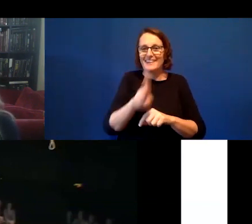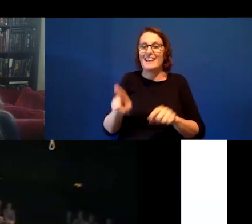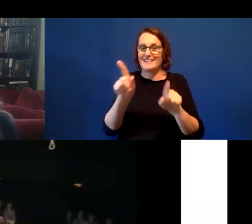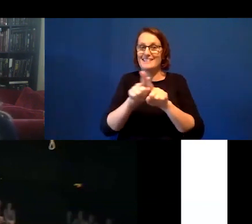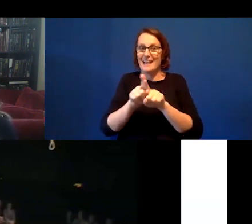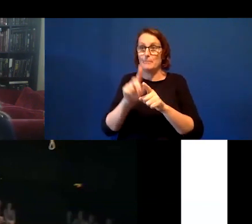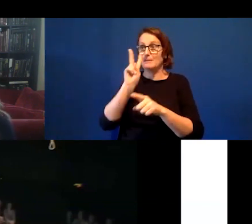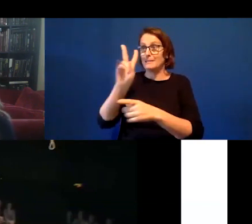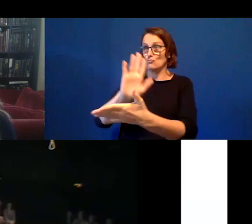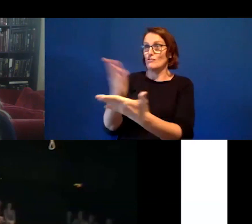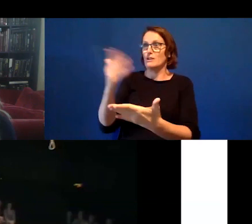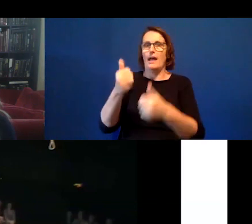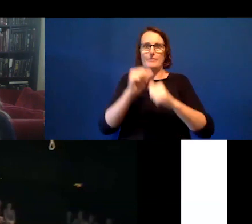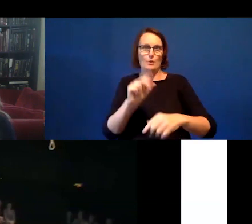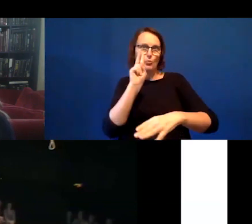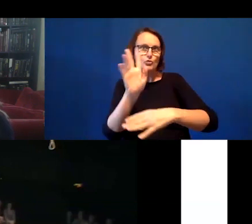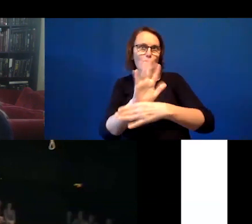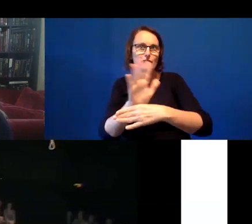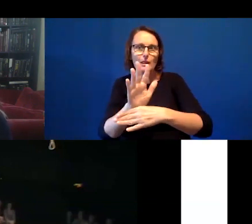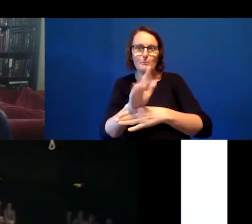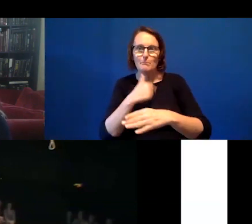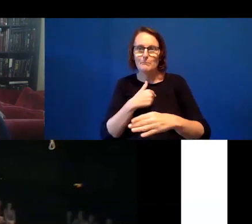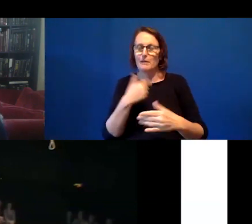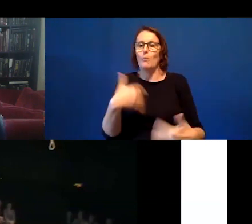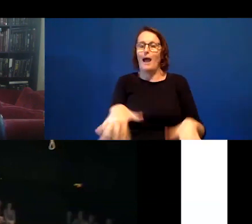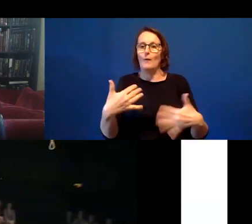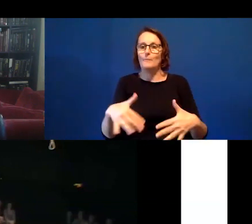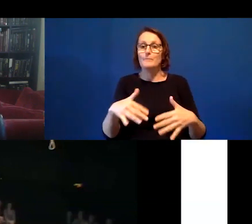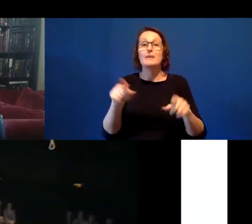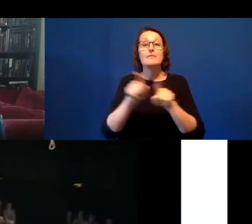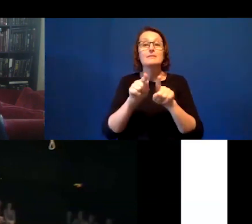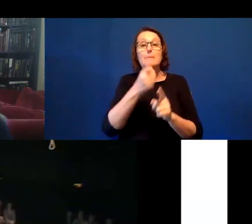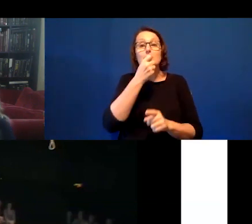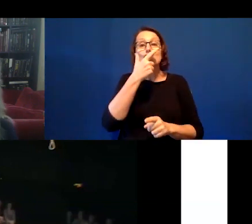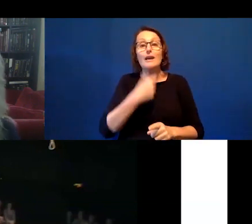that in part with the use of Shakespeare readings, for instance,